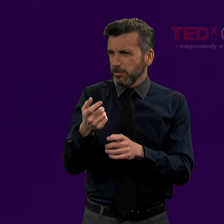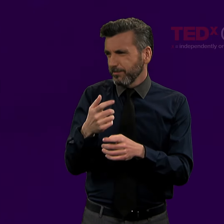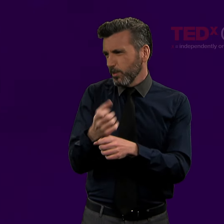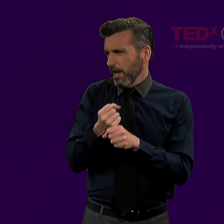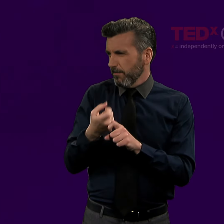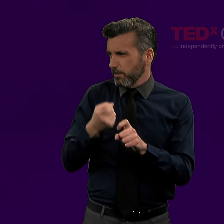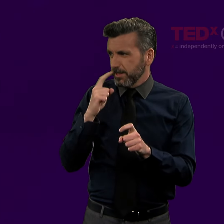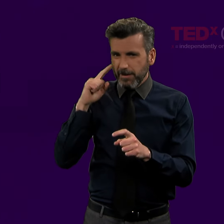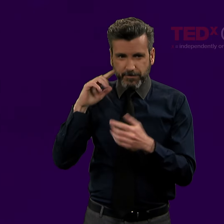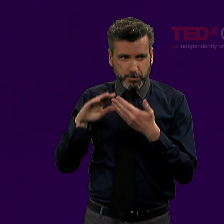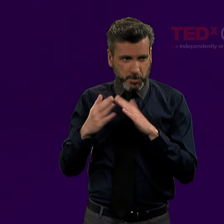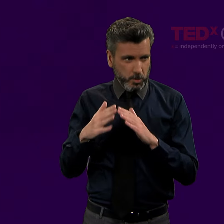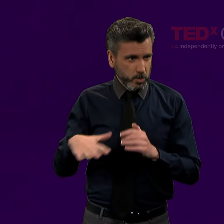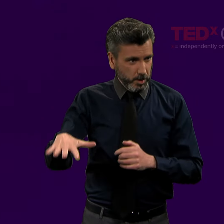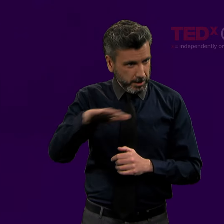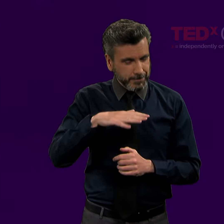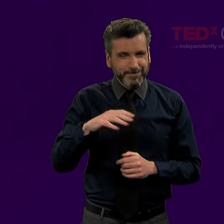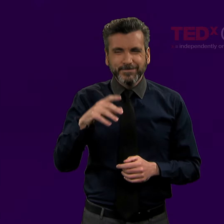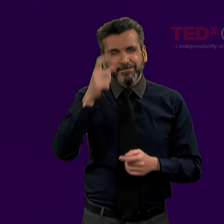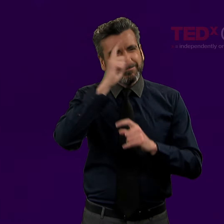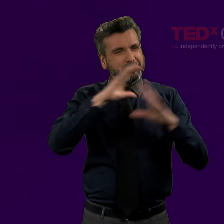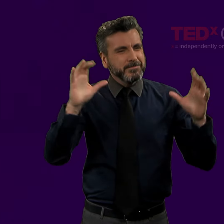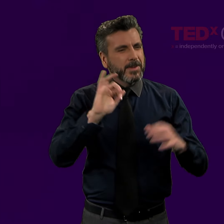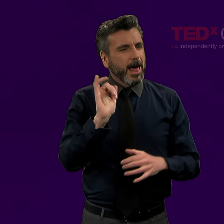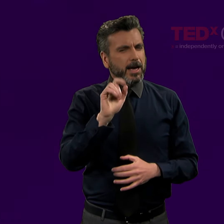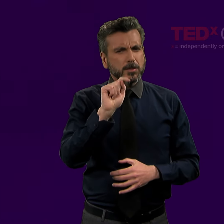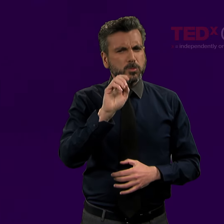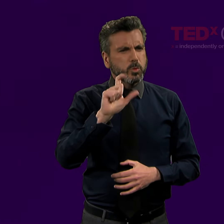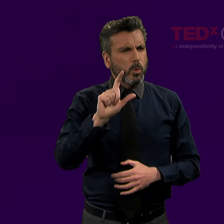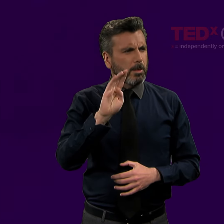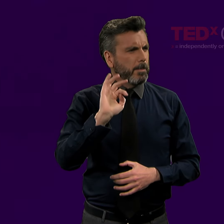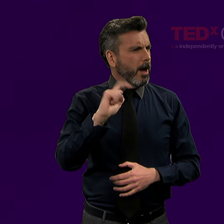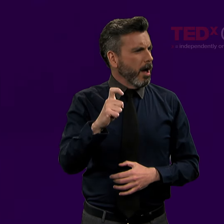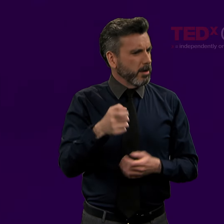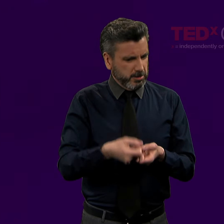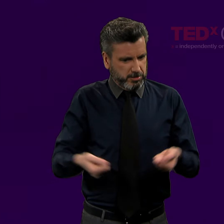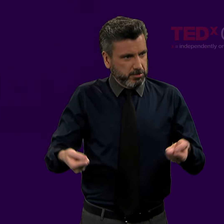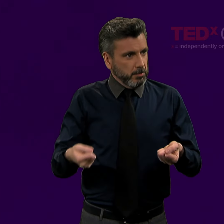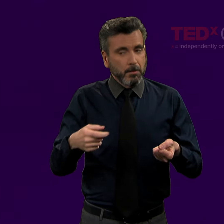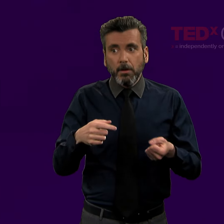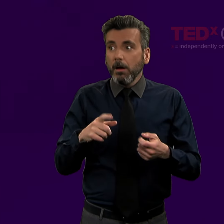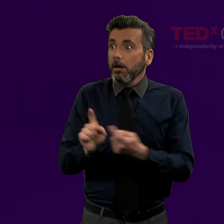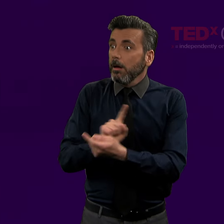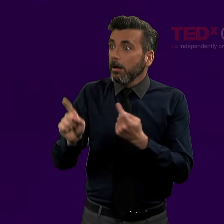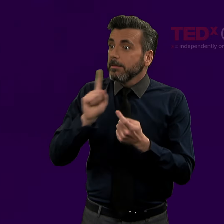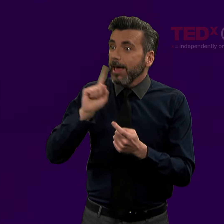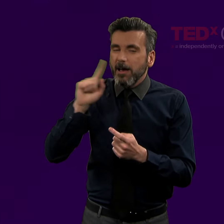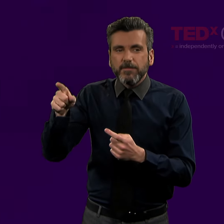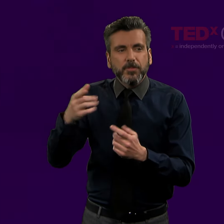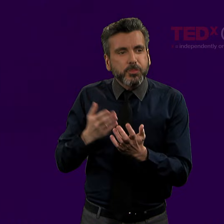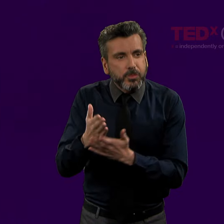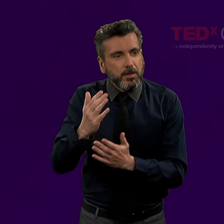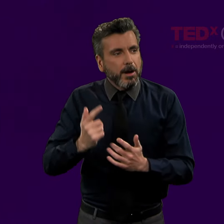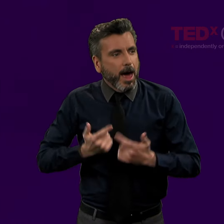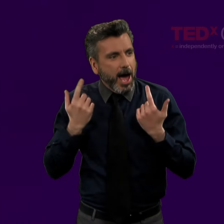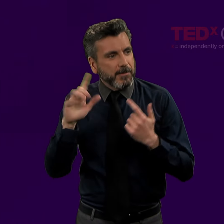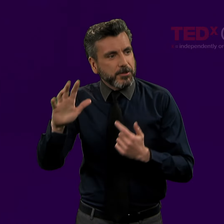that you get from the Deaf community. It's almost like a toolbox that you can carry around with you. When you meet other Deaf people,